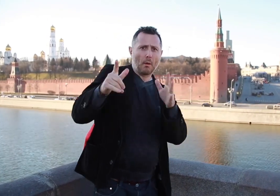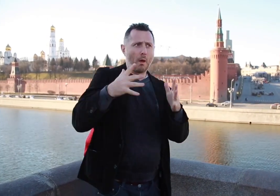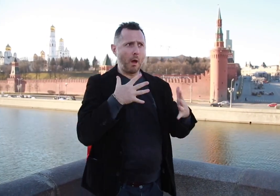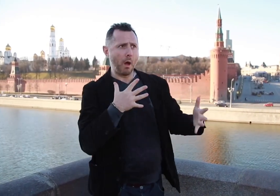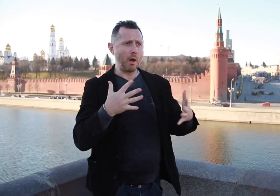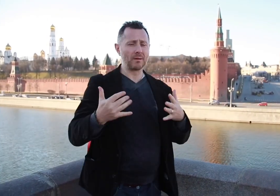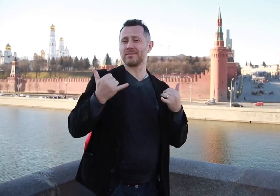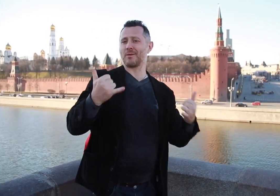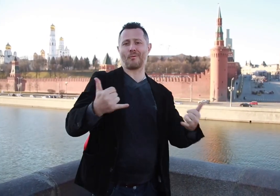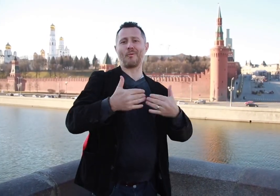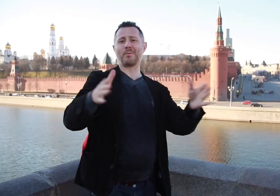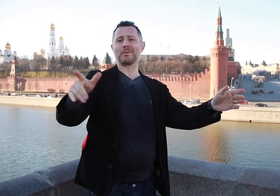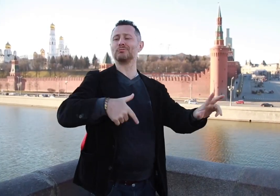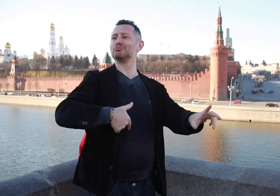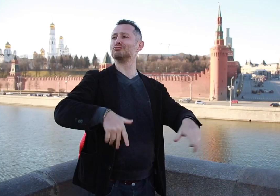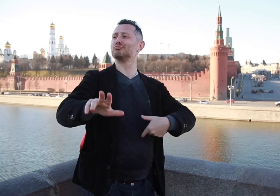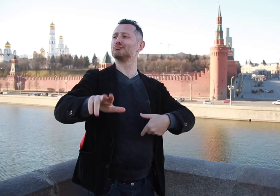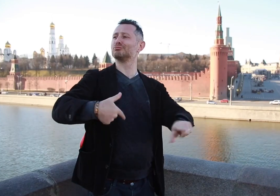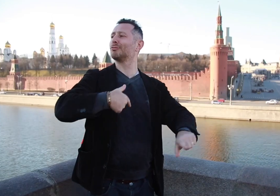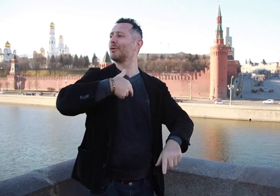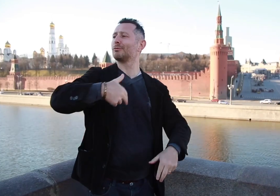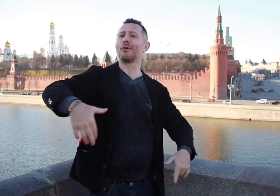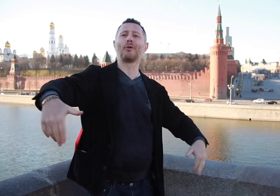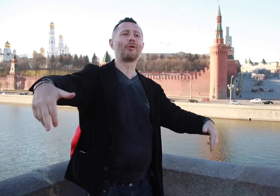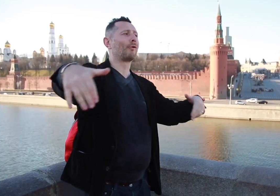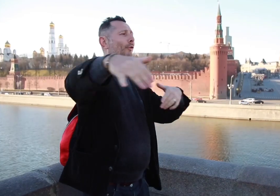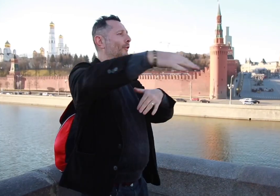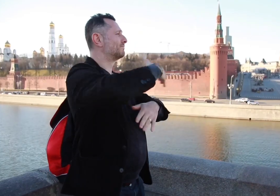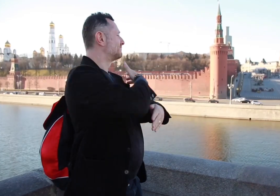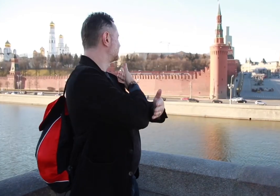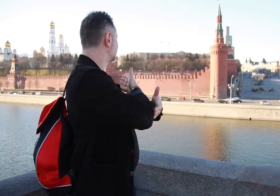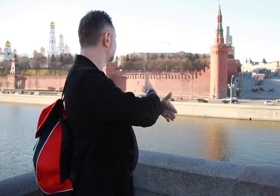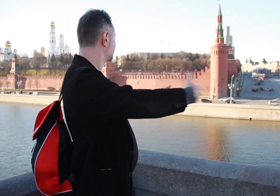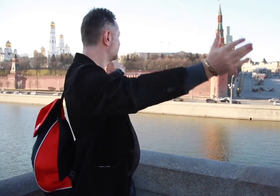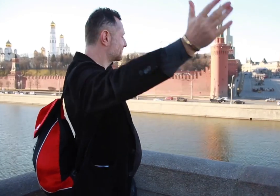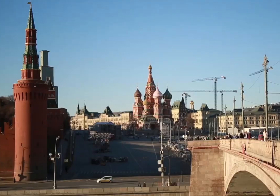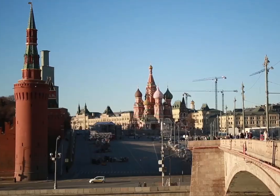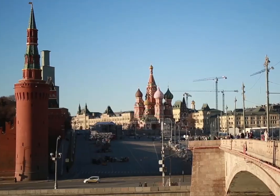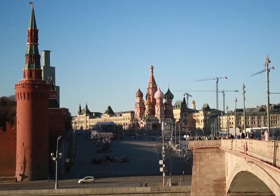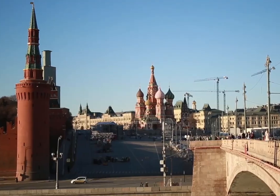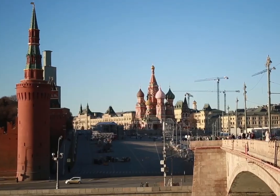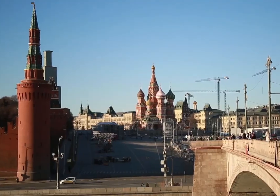the Soviet era, the fortress was closed to regular people, and today people are able to freely walk around and enjoy the scenery. (St. Basil’s Cathedral)